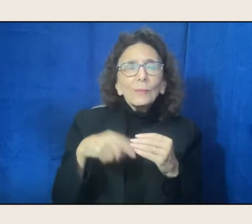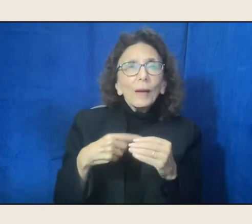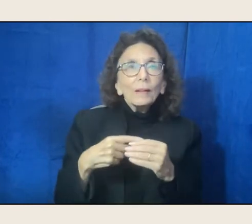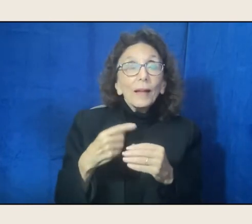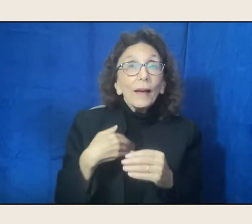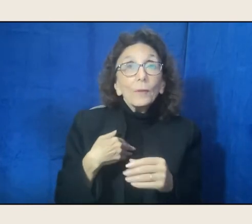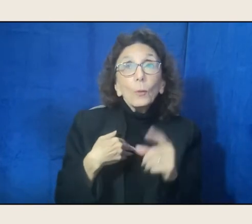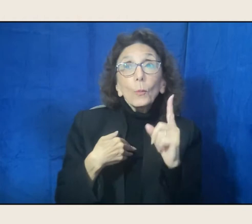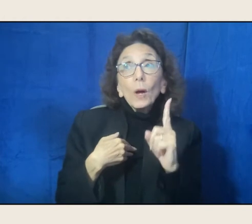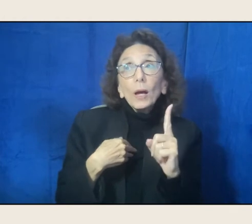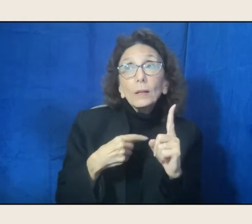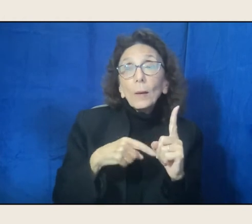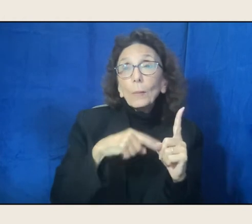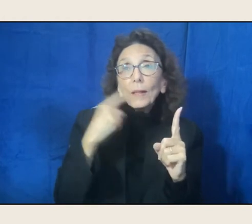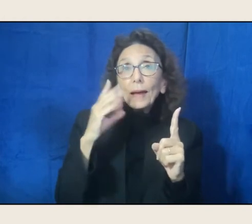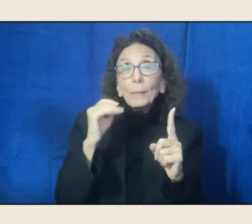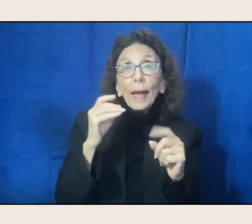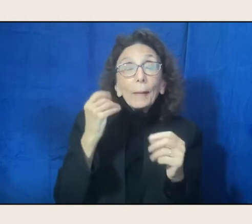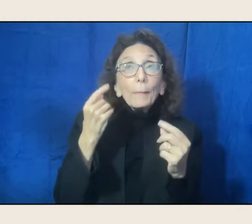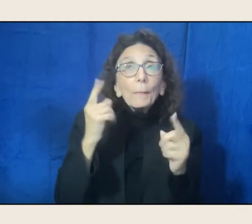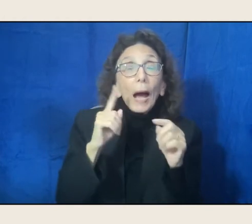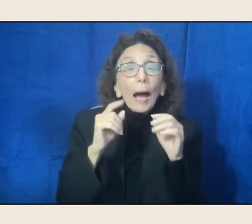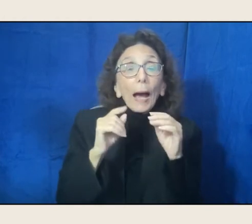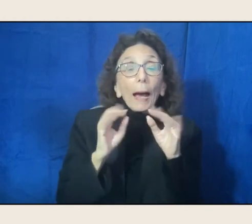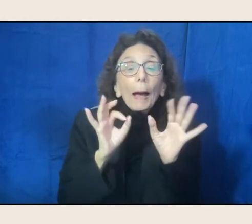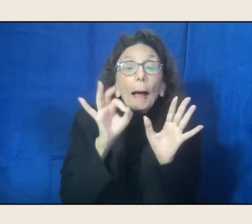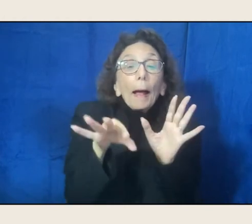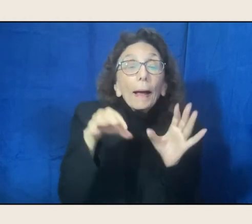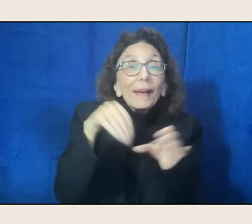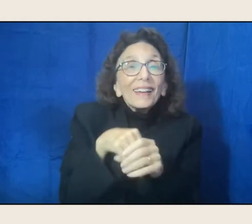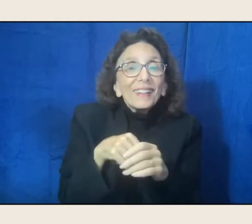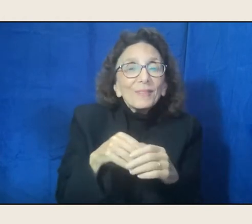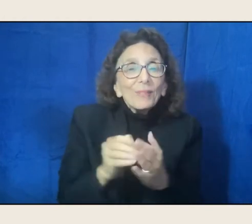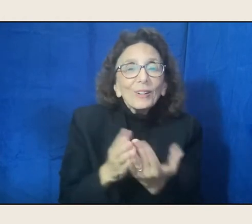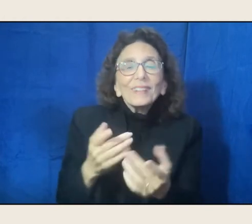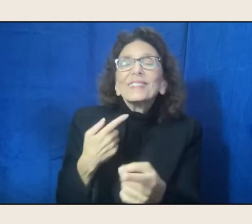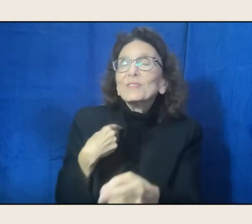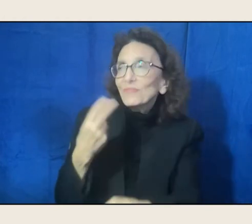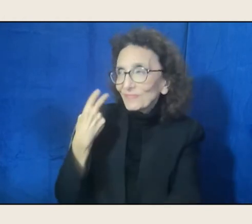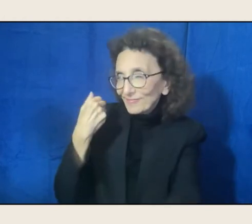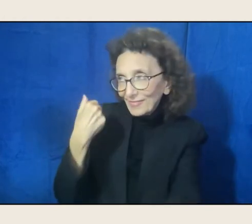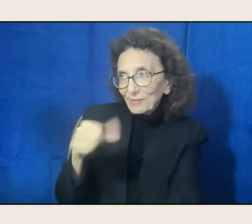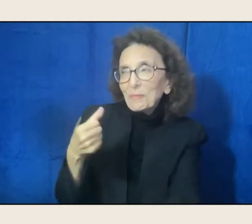would creep in. Yes, I remember those days. Just all the ways, you remember those days.